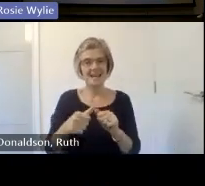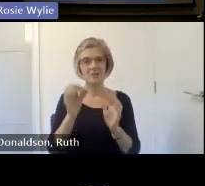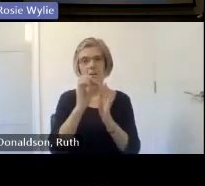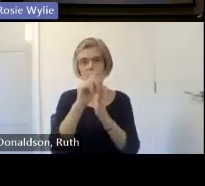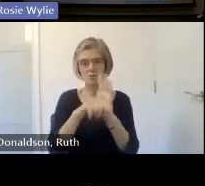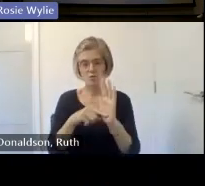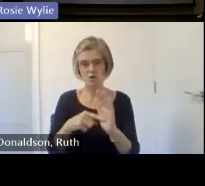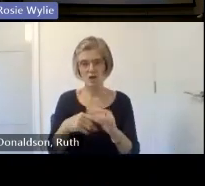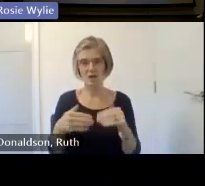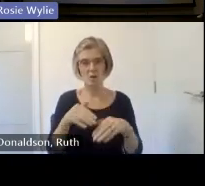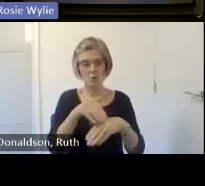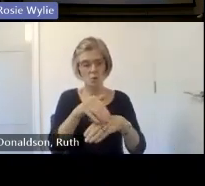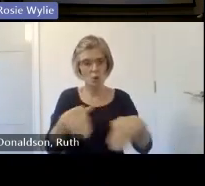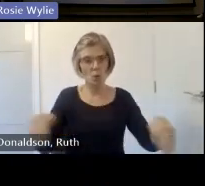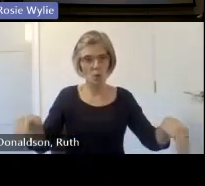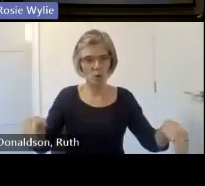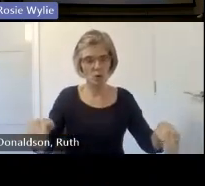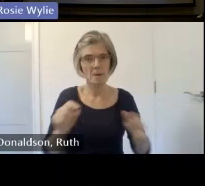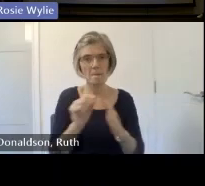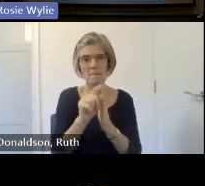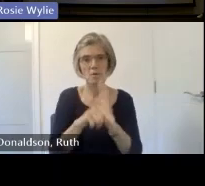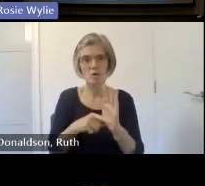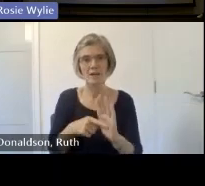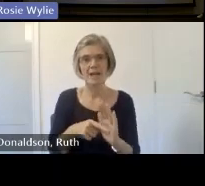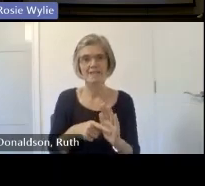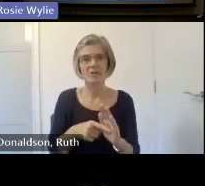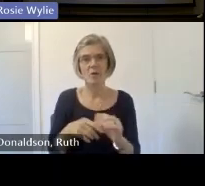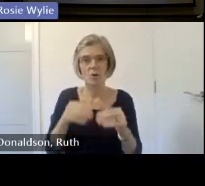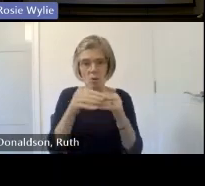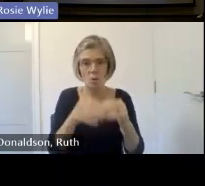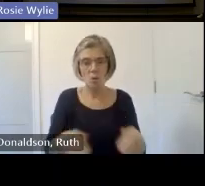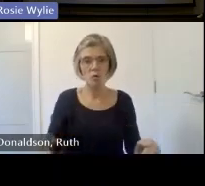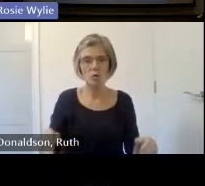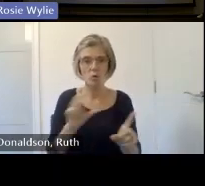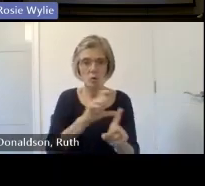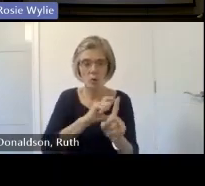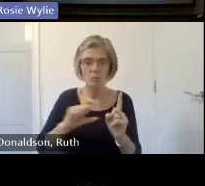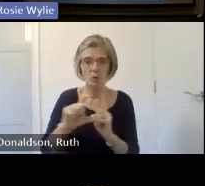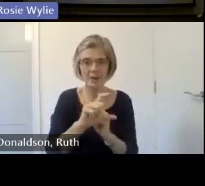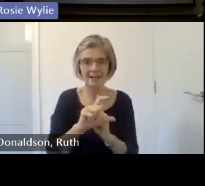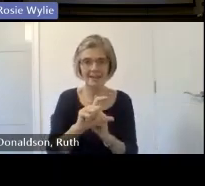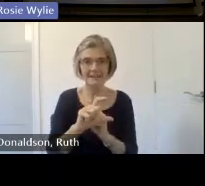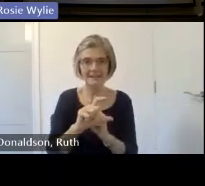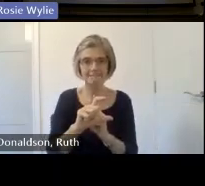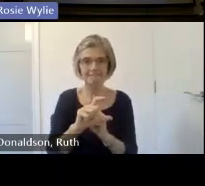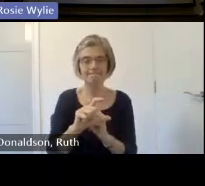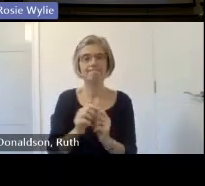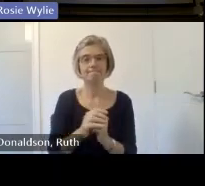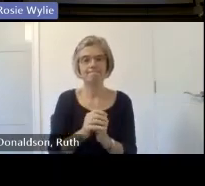communities so we are joined by Camille um Dressler a chair of small is community council